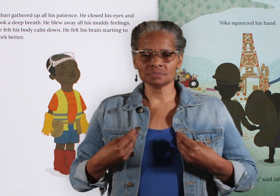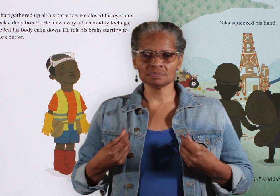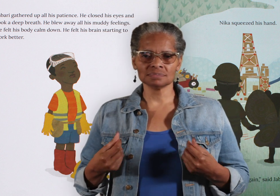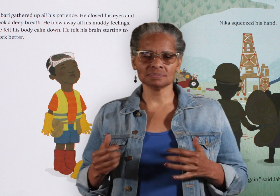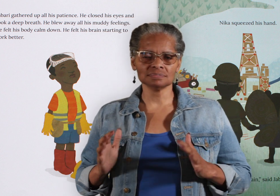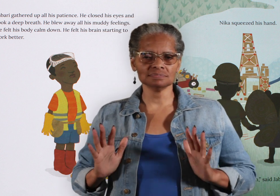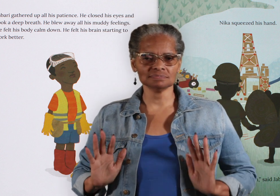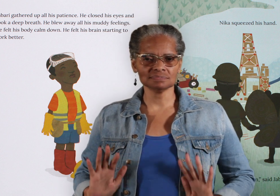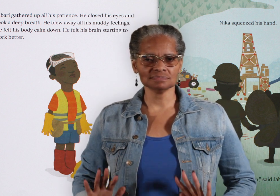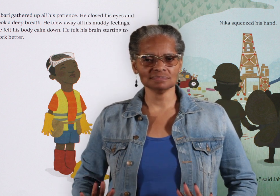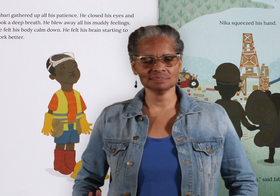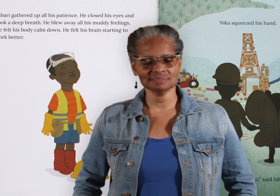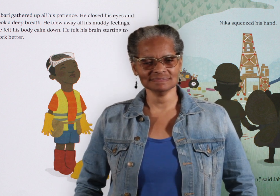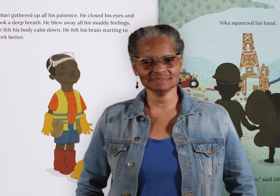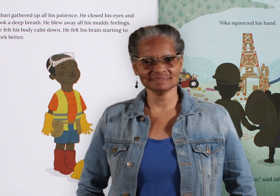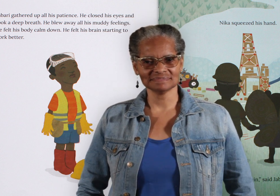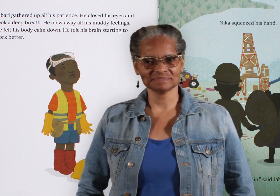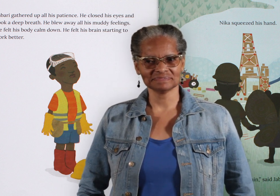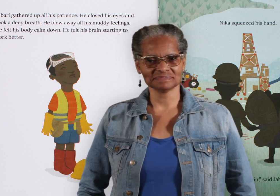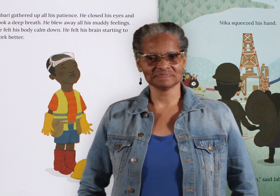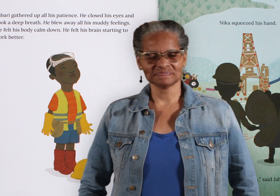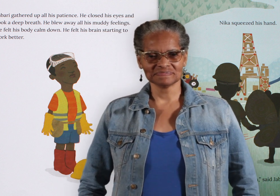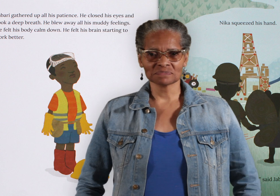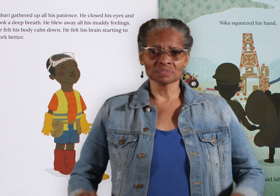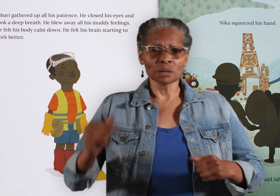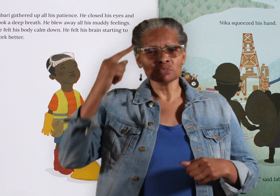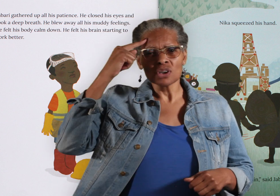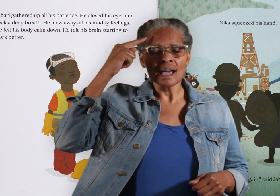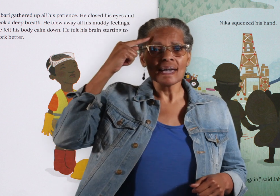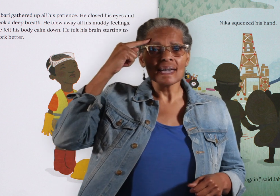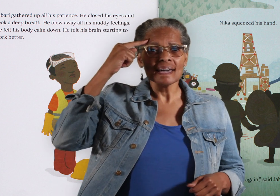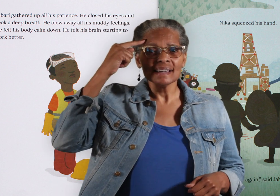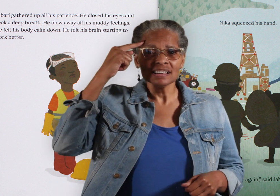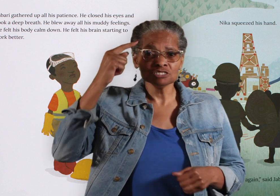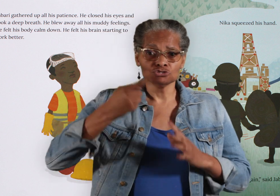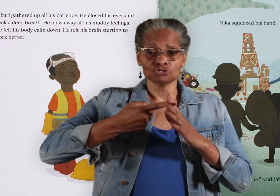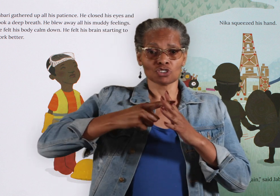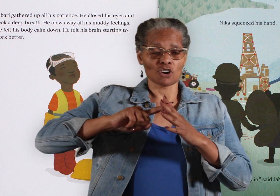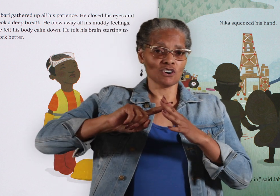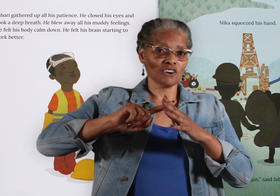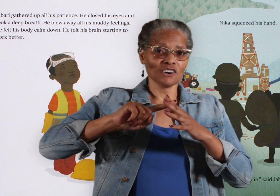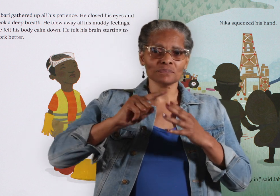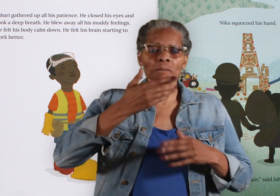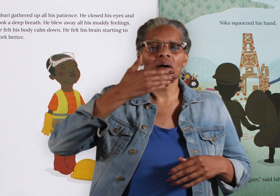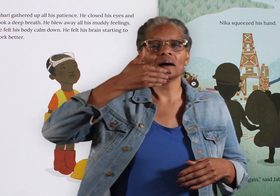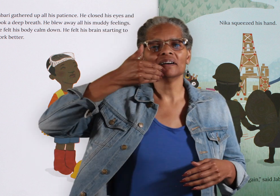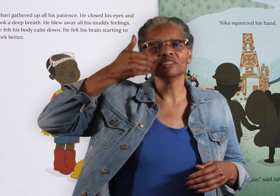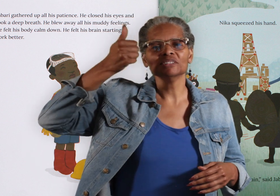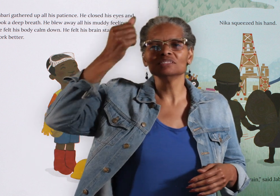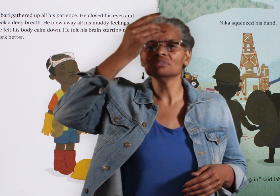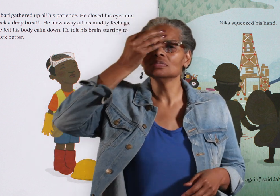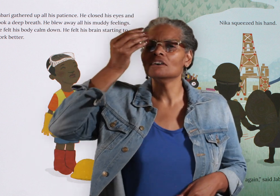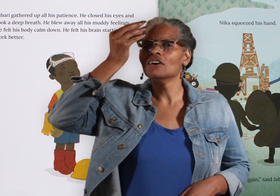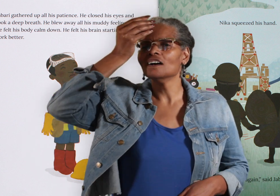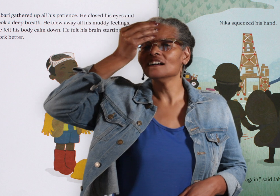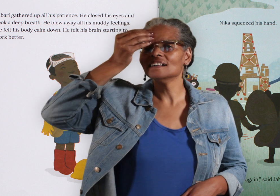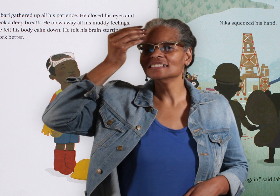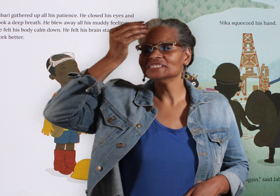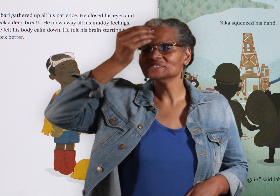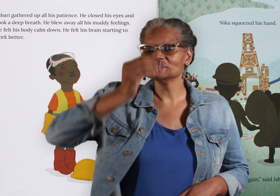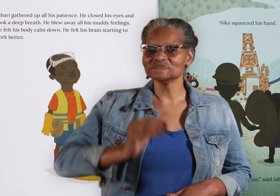He felt his body calmed down. He felt his brain start to work better.